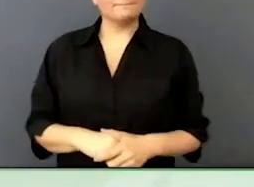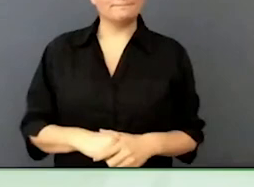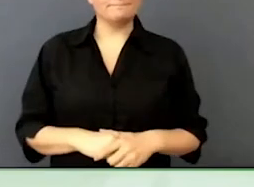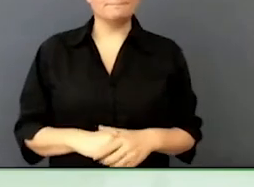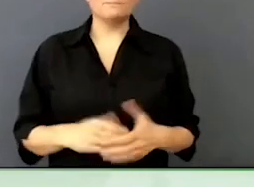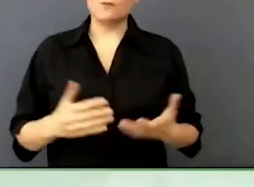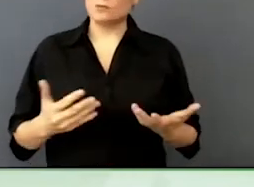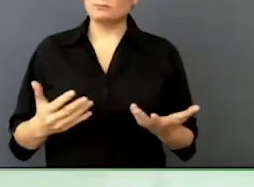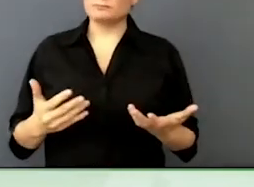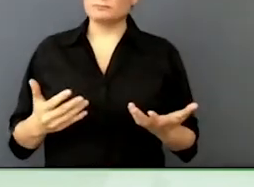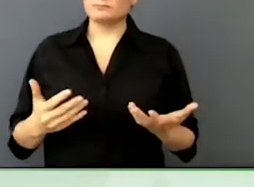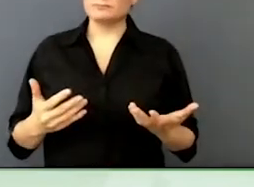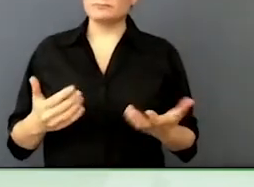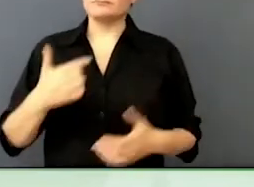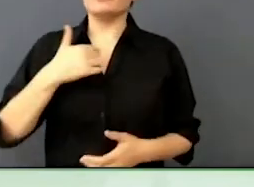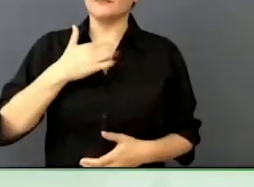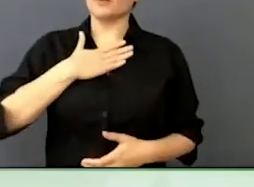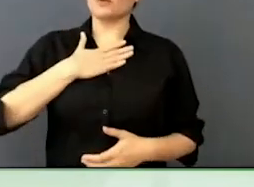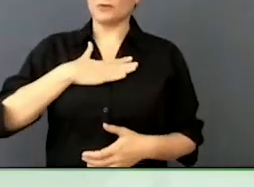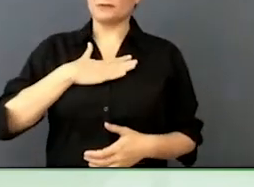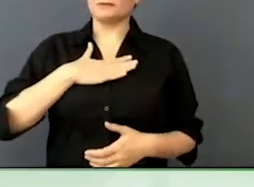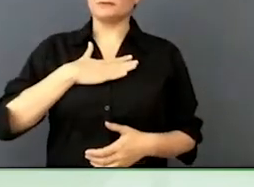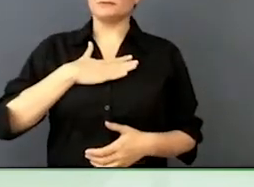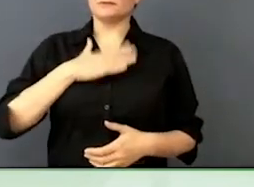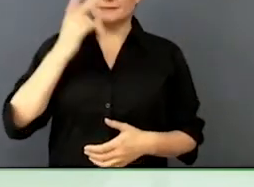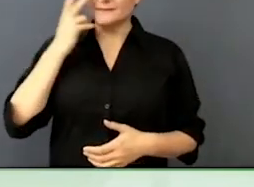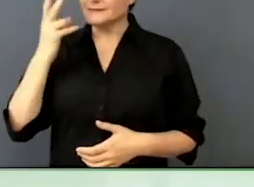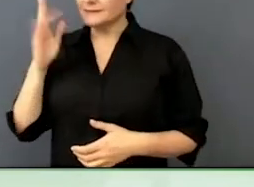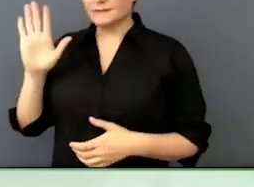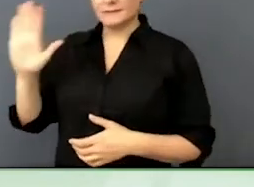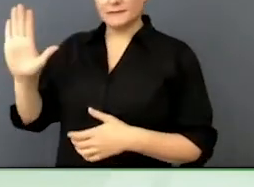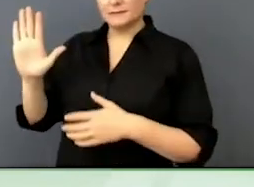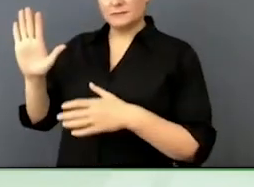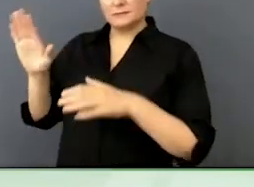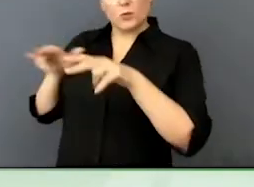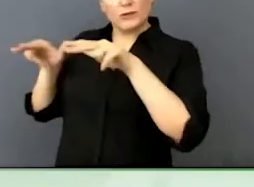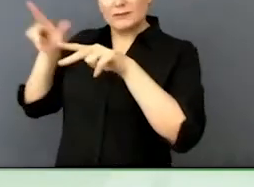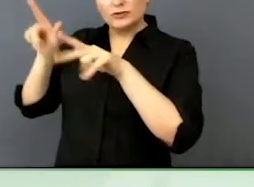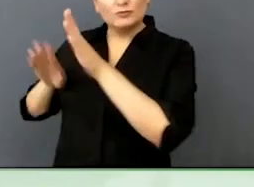I wanted to come in quickly on the shift, we are seeing, as companies